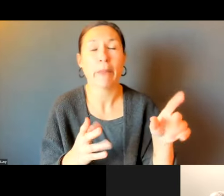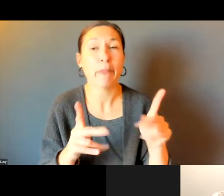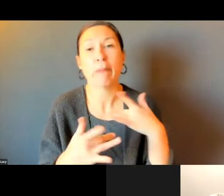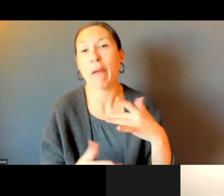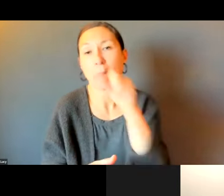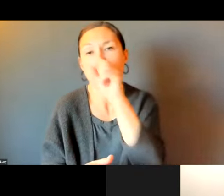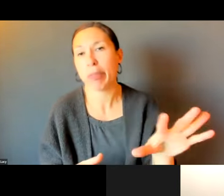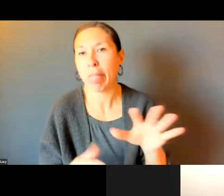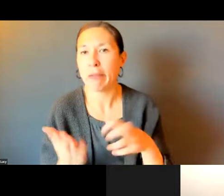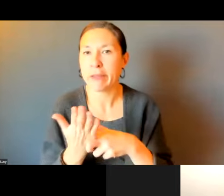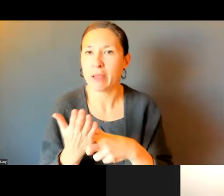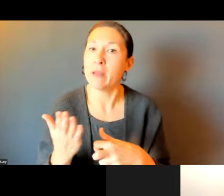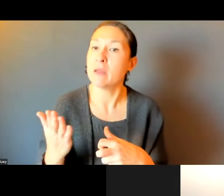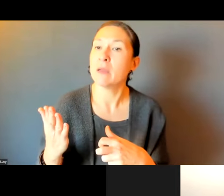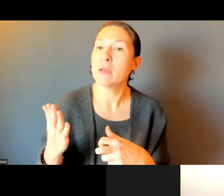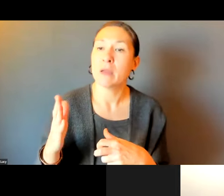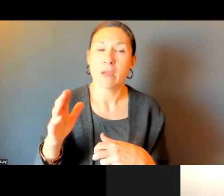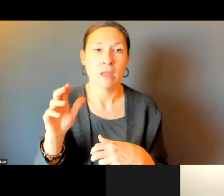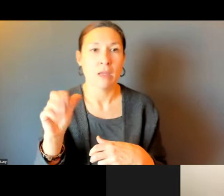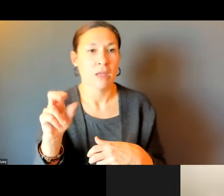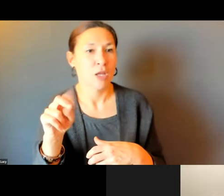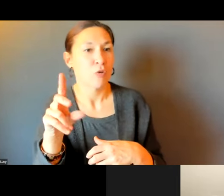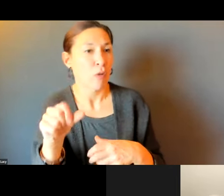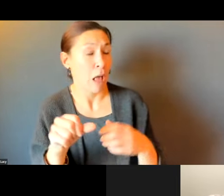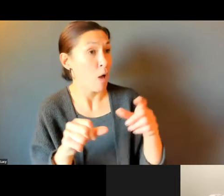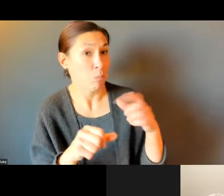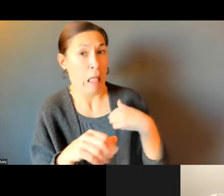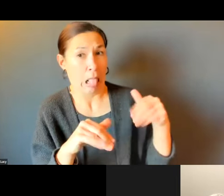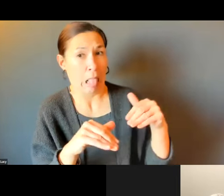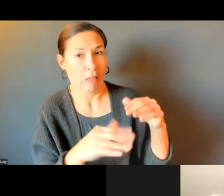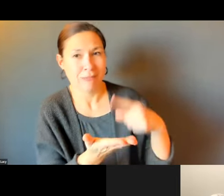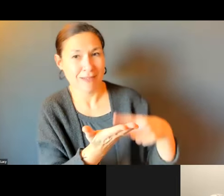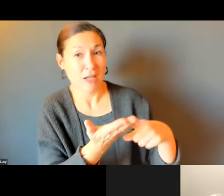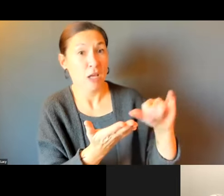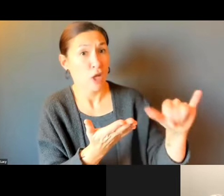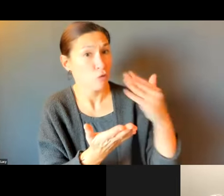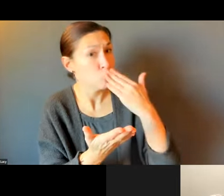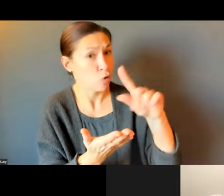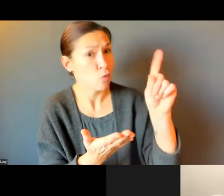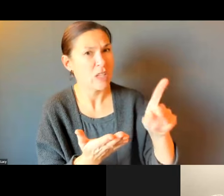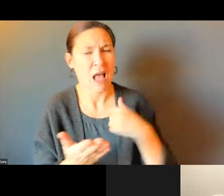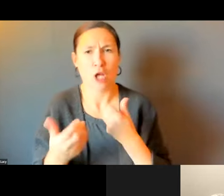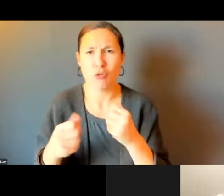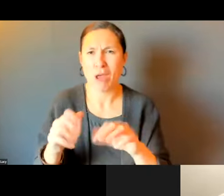EARLIER, LIKE I SAID. I DON'T KNOW. THANKS, JERRY. GOOD QUESTION. WE DIDN'T TALK ABOUT IT